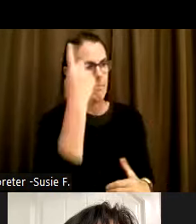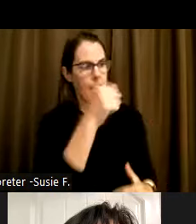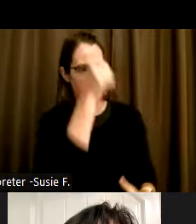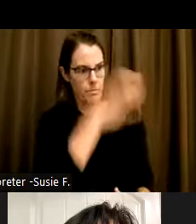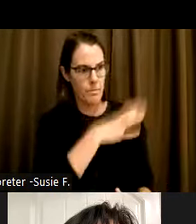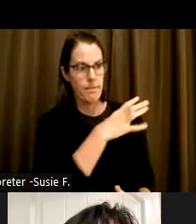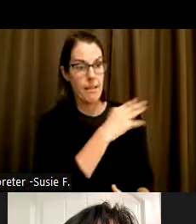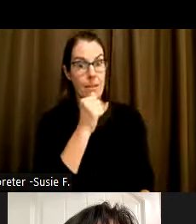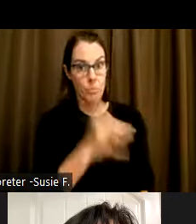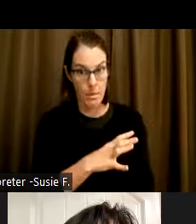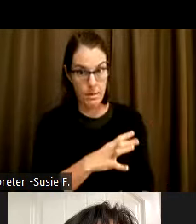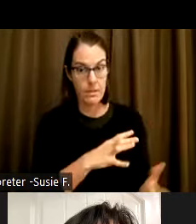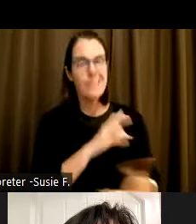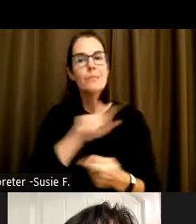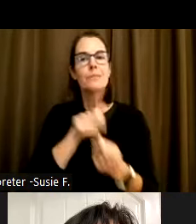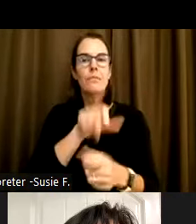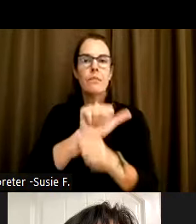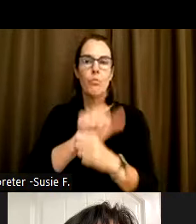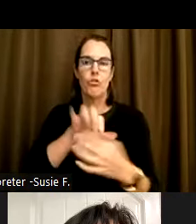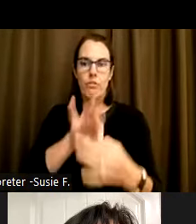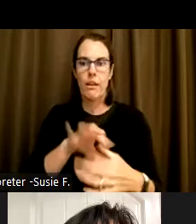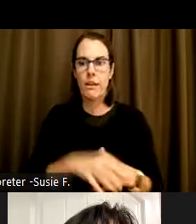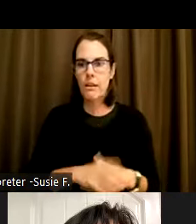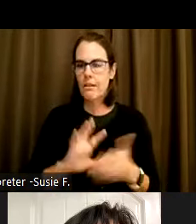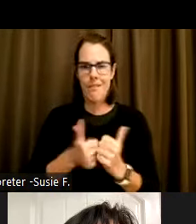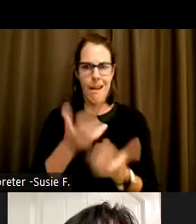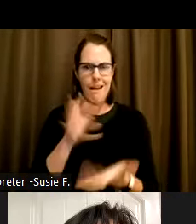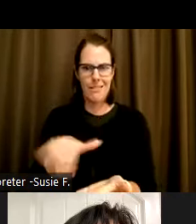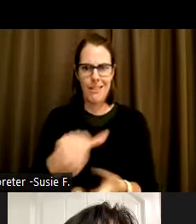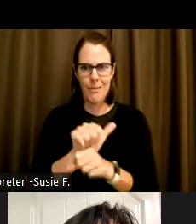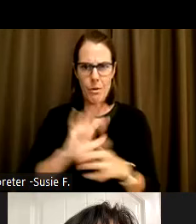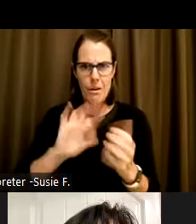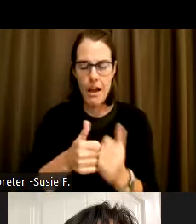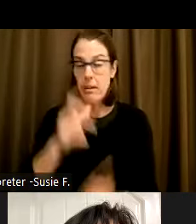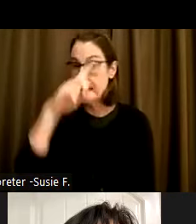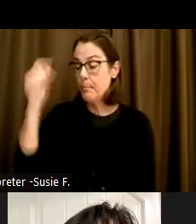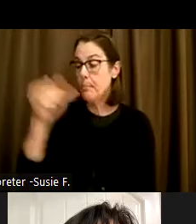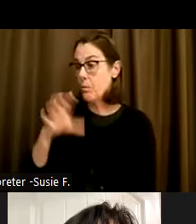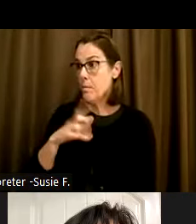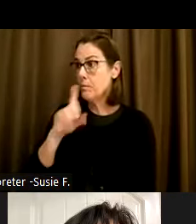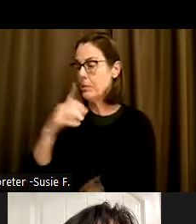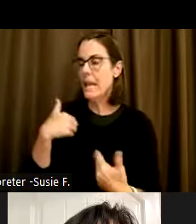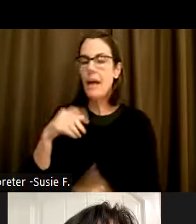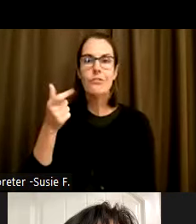and women primarily in the workspace. And how did this work? It's because black women experienced gender discrimination and racial